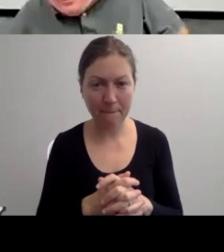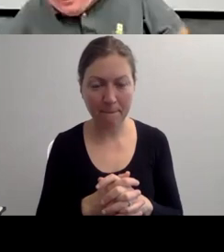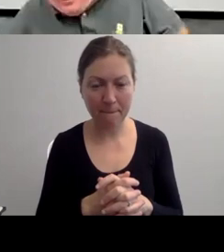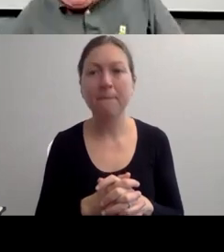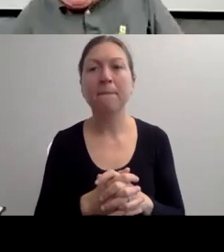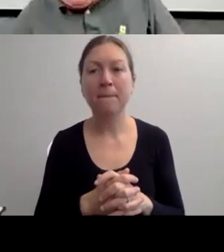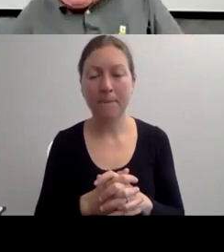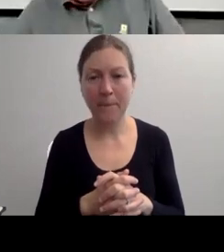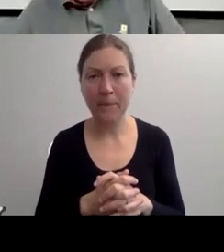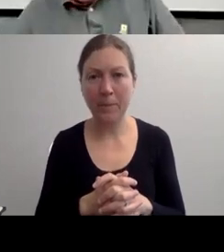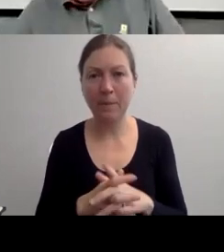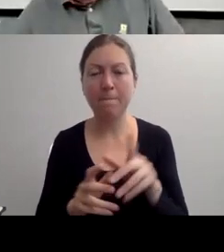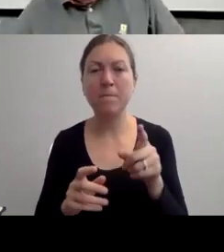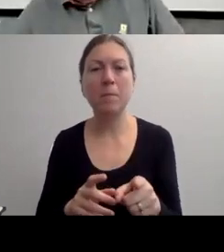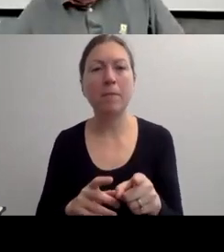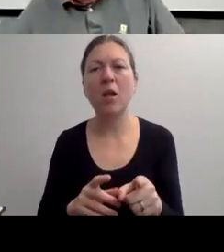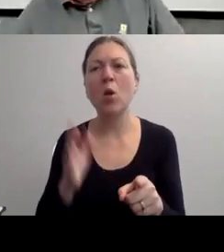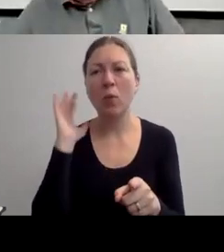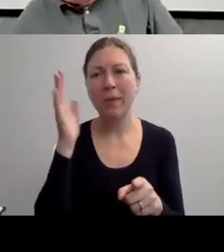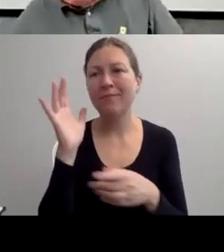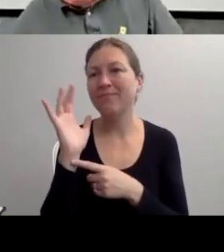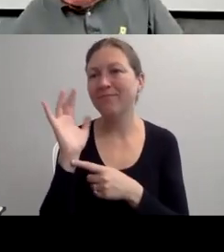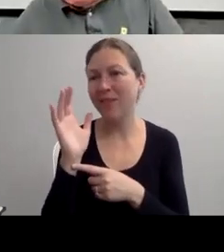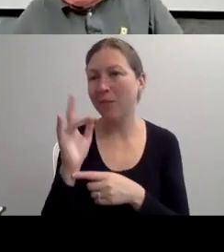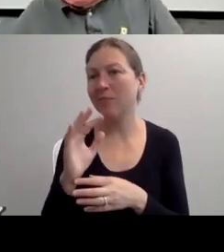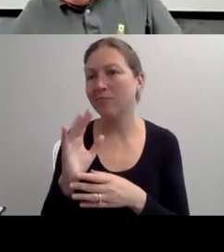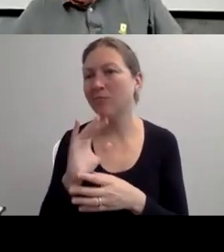IN YOUR MIND."